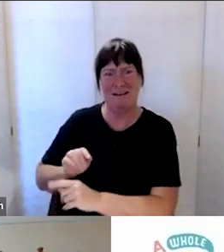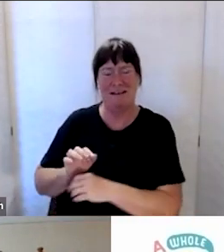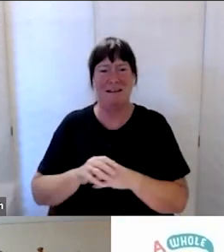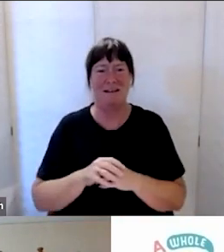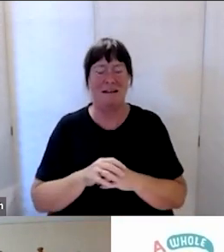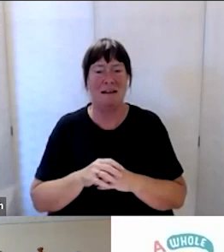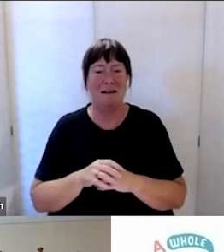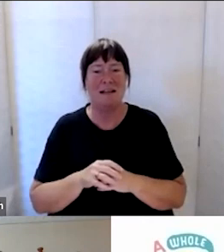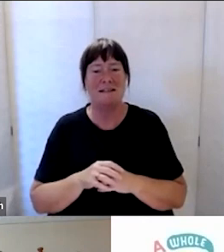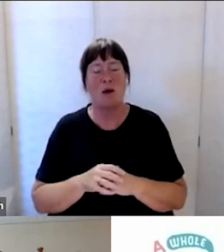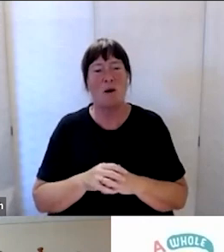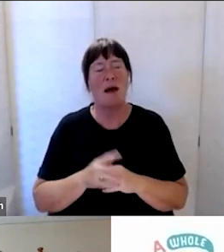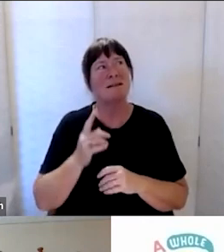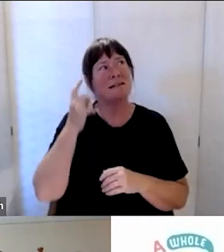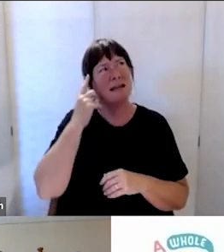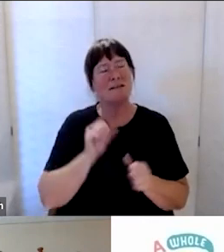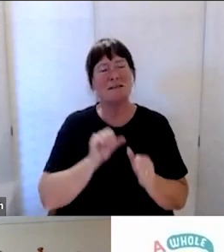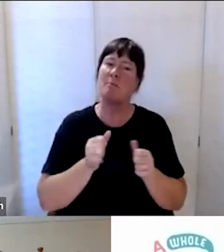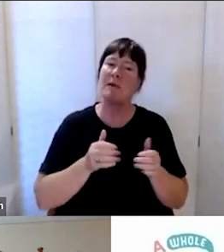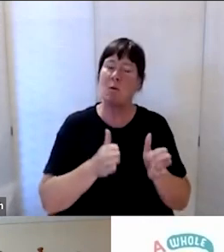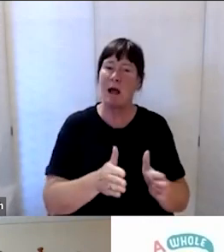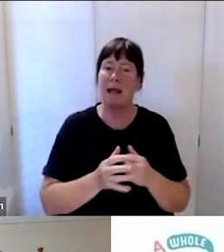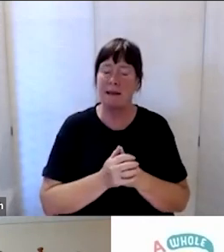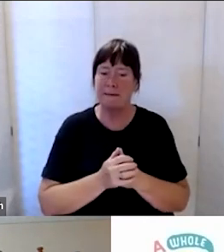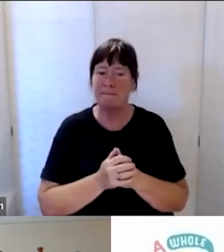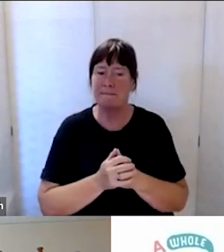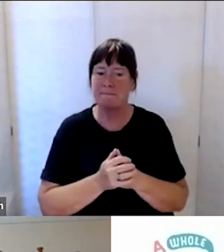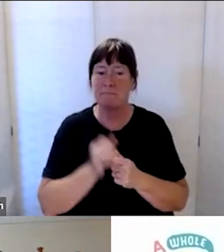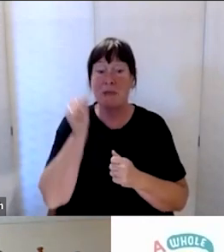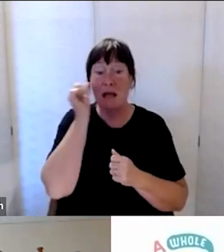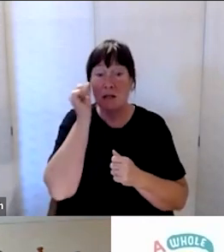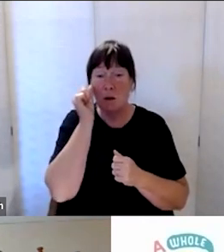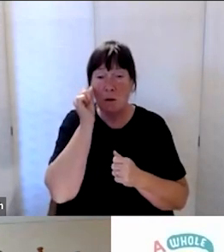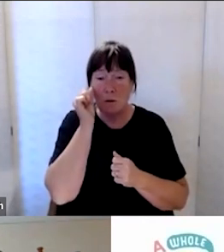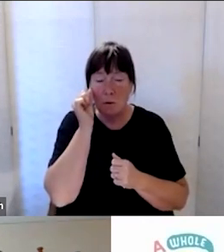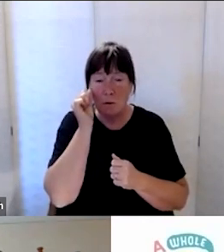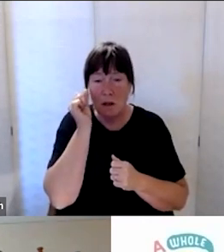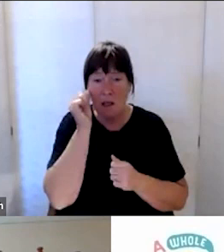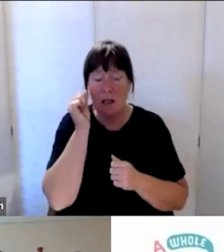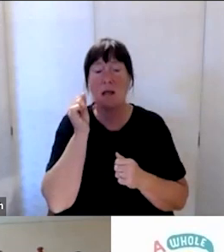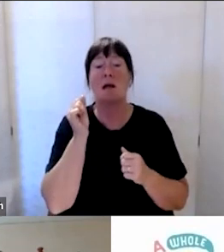if doing that and I know that these things are evolving, but if we could get ahead of the disasters